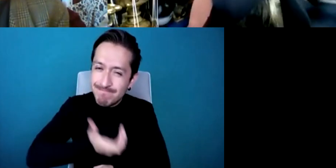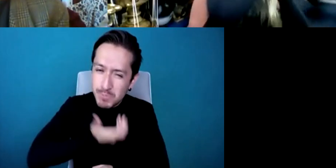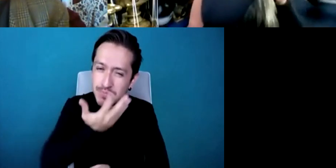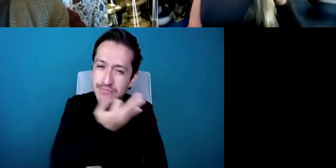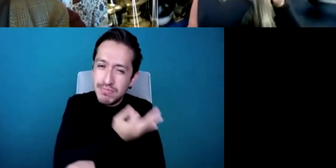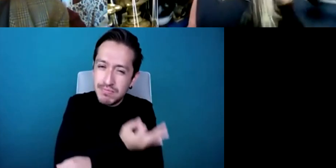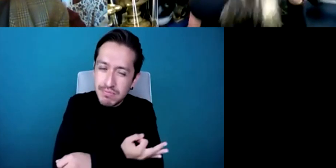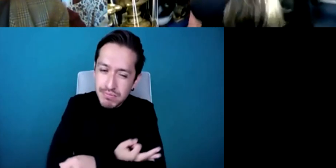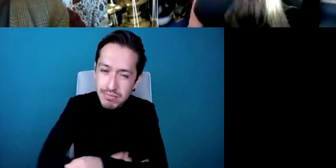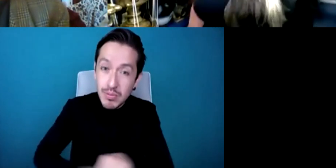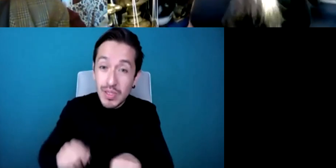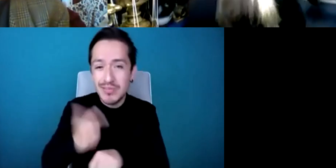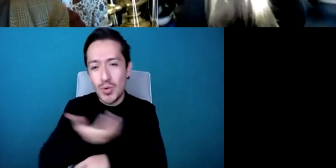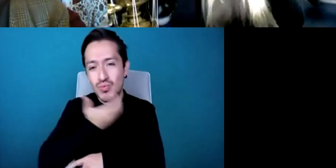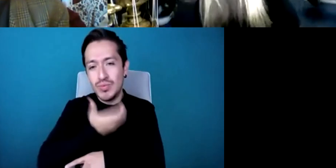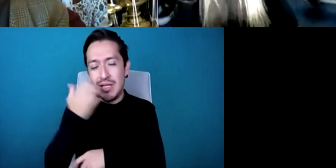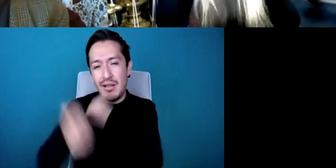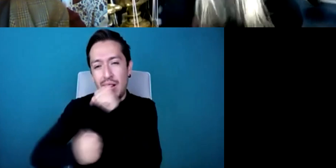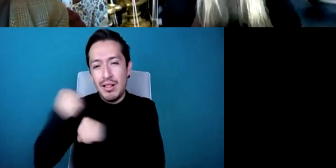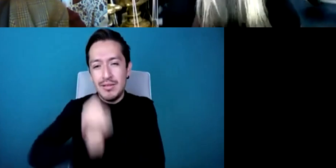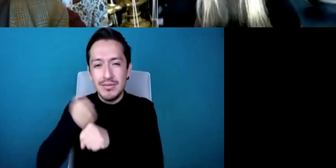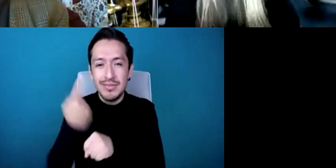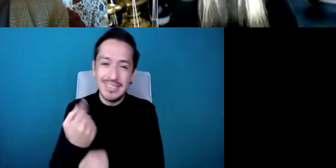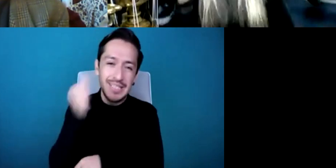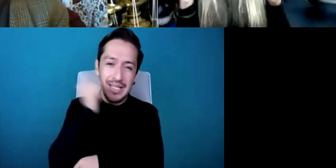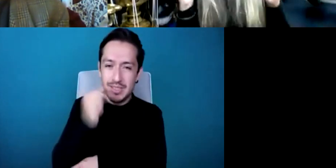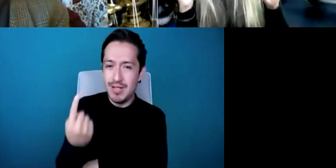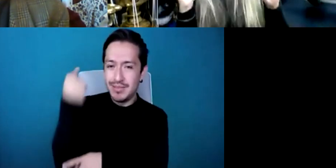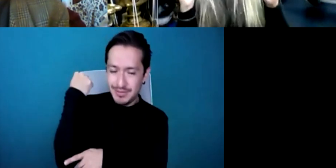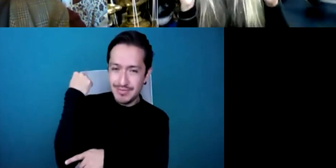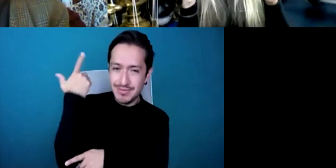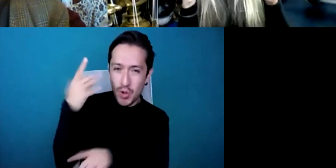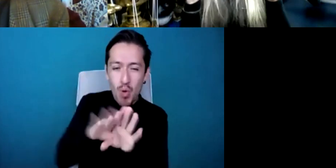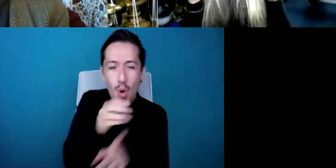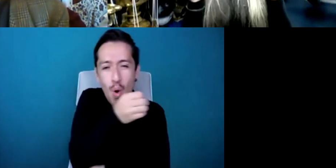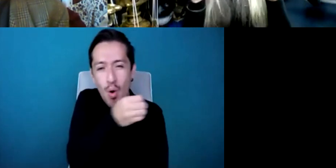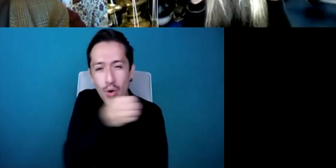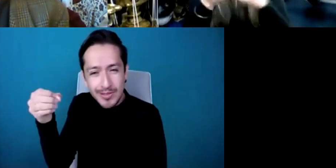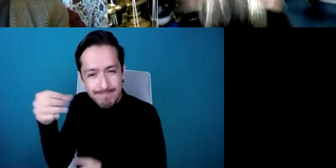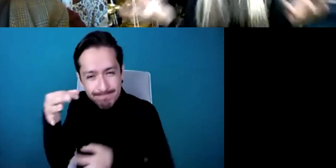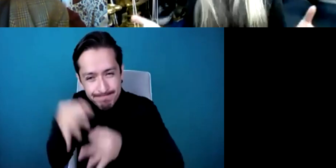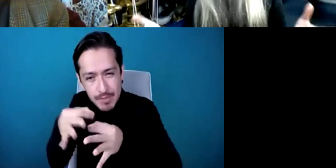at the front really you know took a little bit of oral adjustment in a way, but again time, you